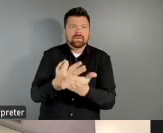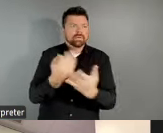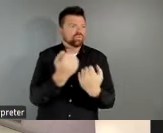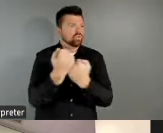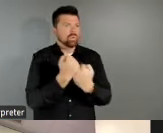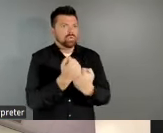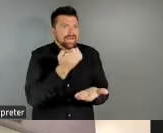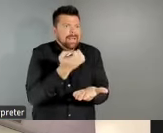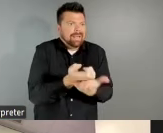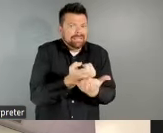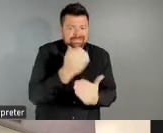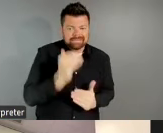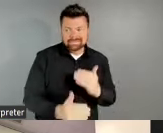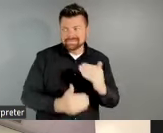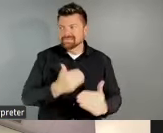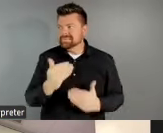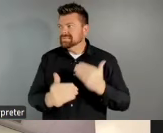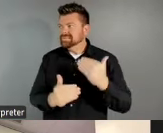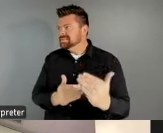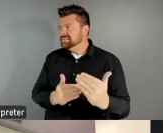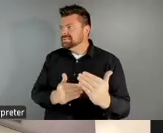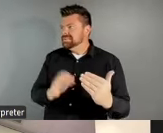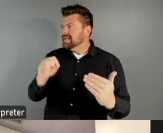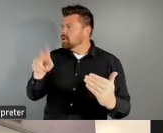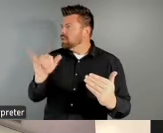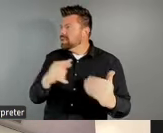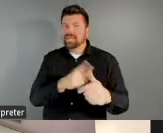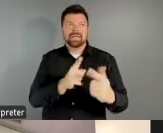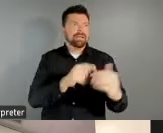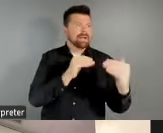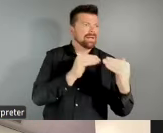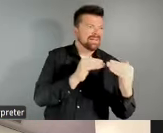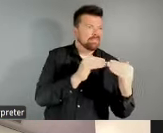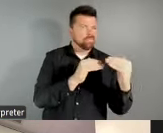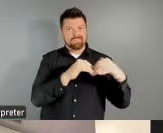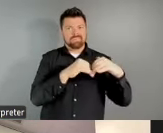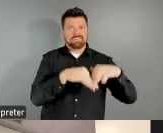We're wrestling with issues of equity and the attendant backlash to equity. We're really seeking